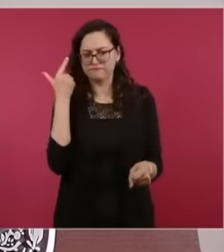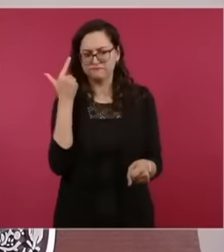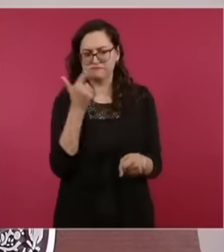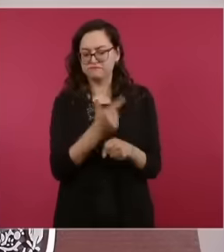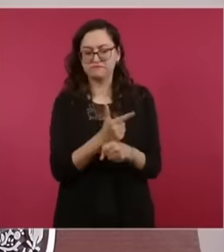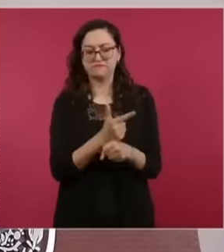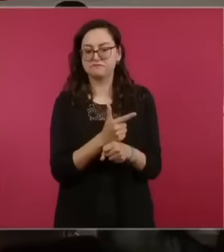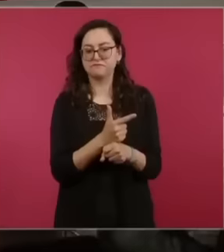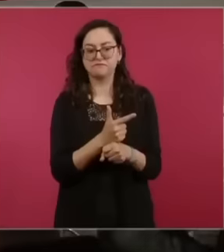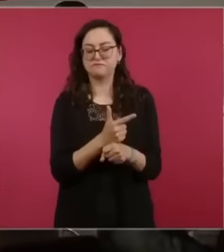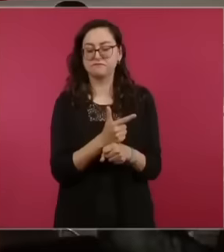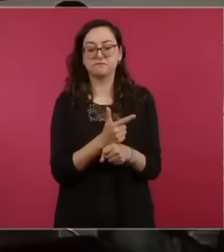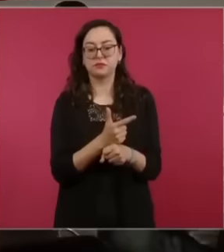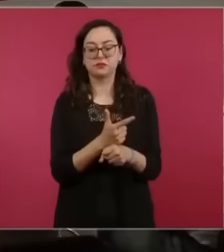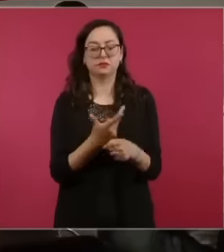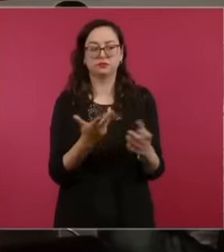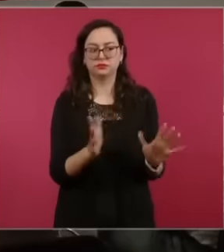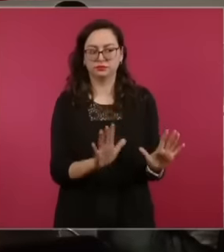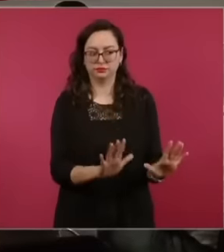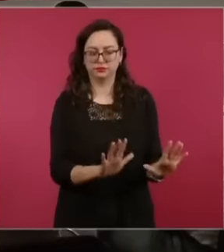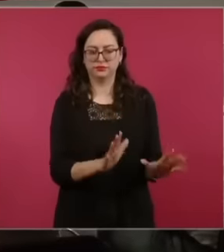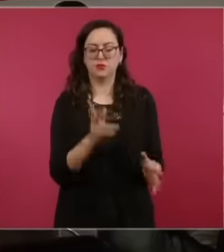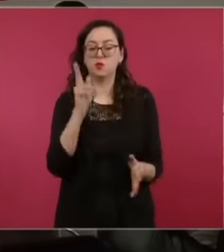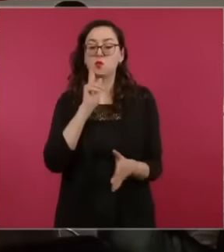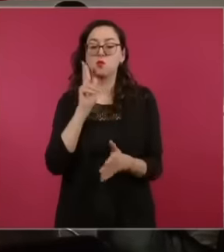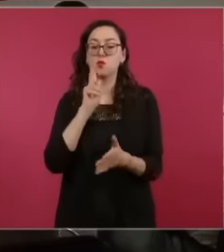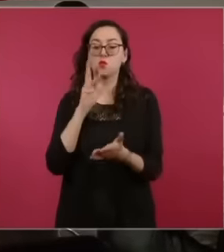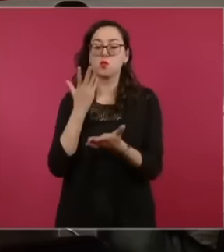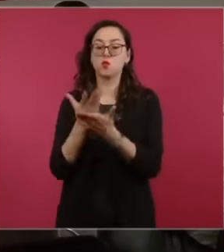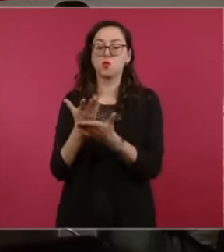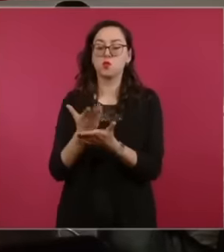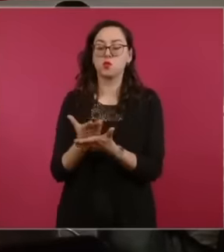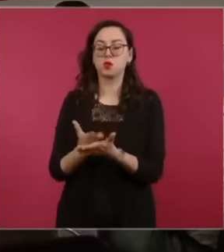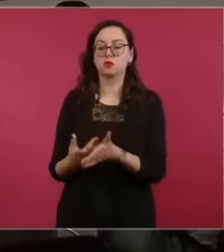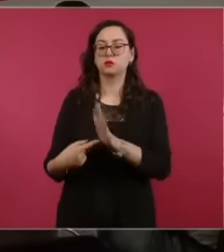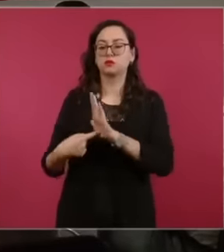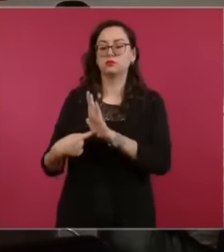verify before the jurisdictional authority the correct interpretation of the Rule that